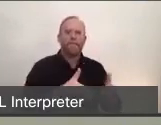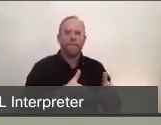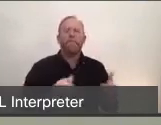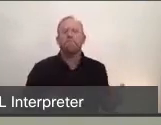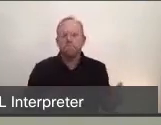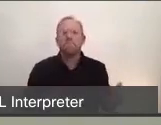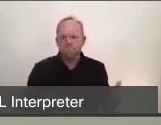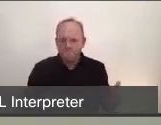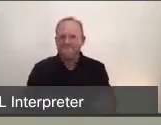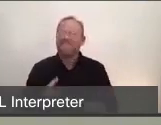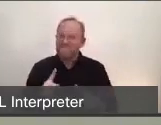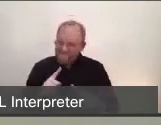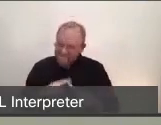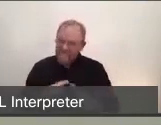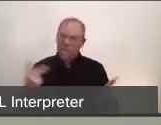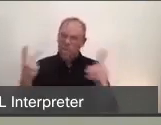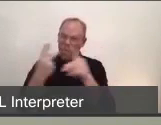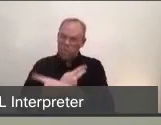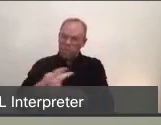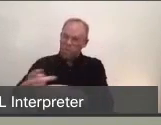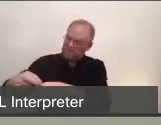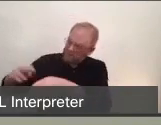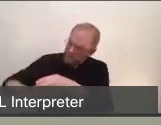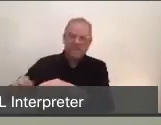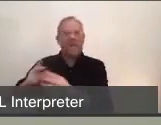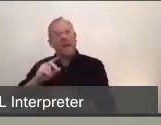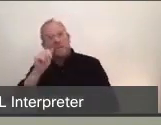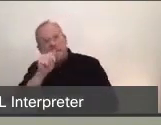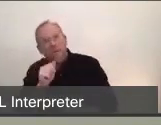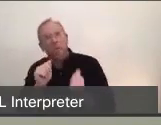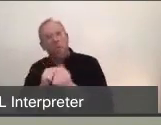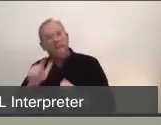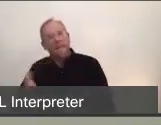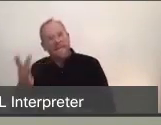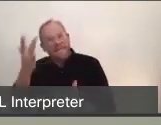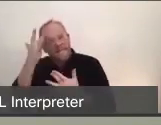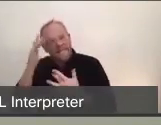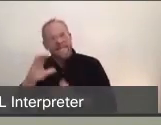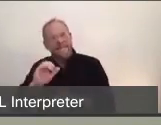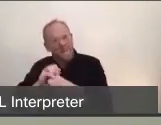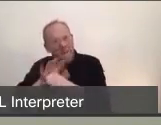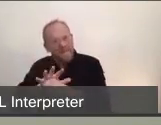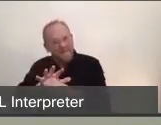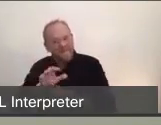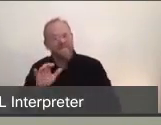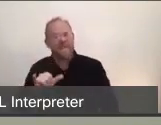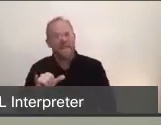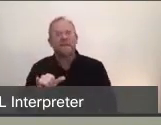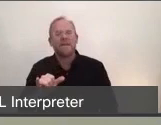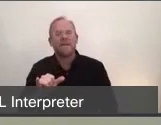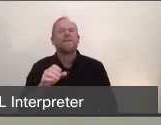due to COVID-19. This shelter in place has allowed us to decrease cases,